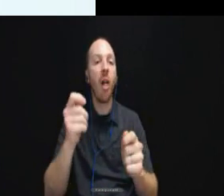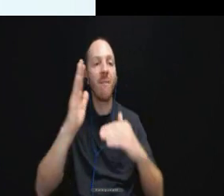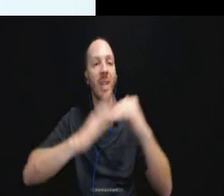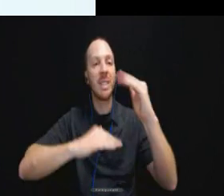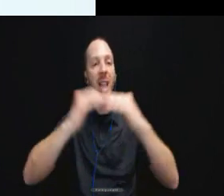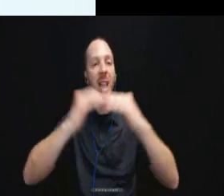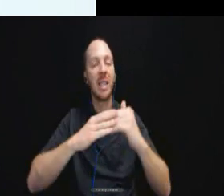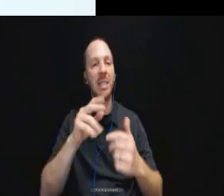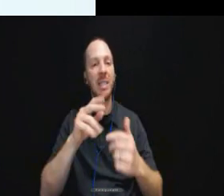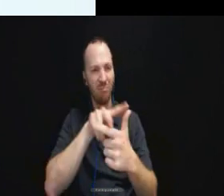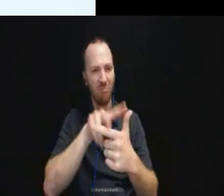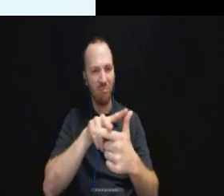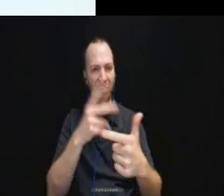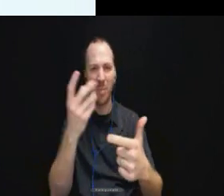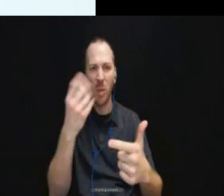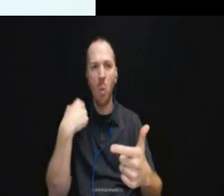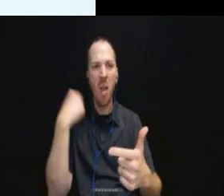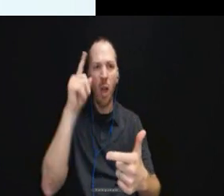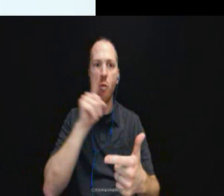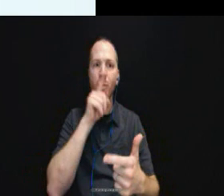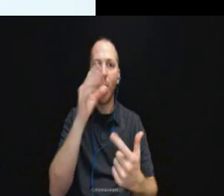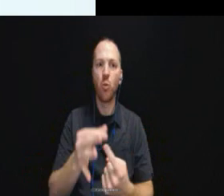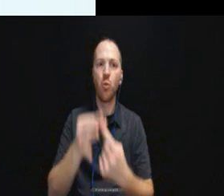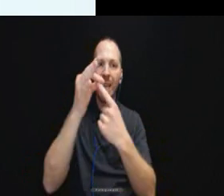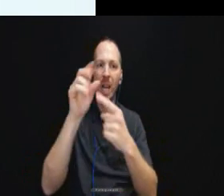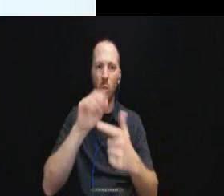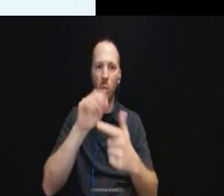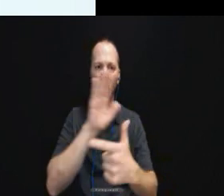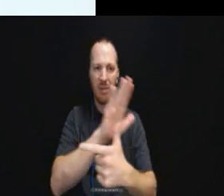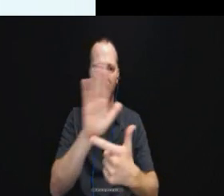are unique to those areas.